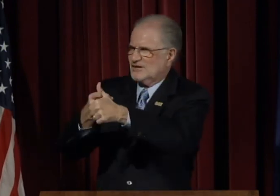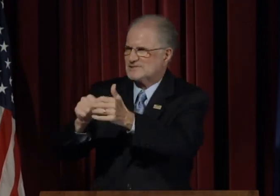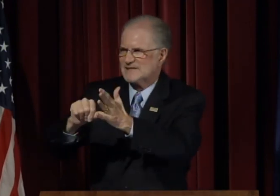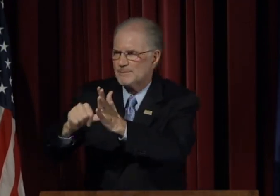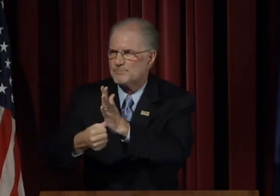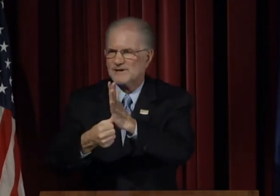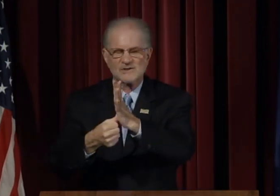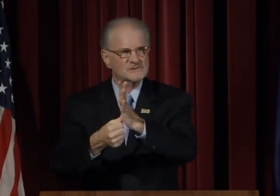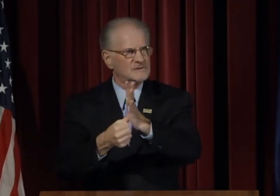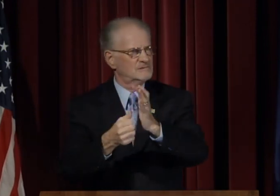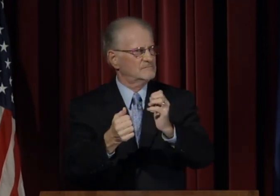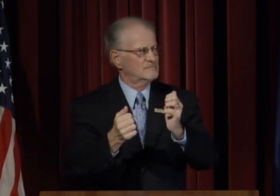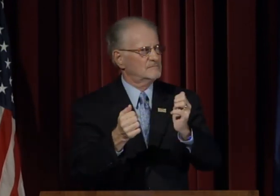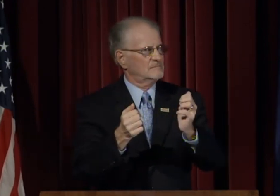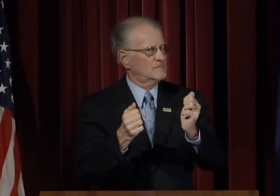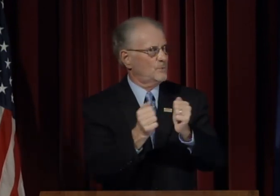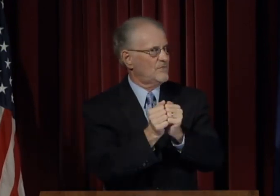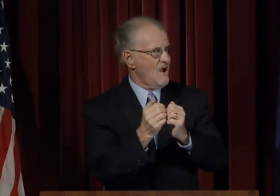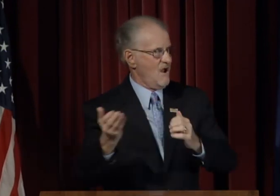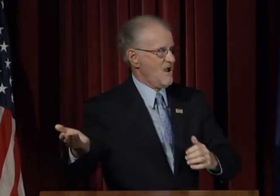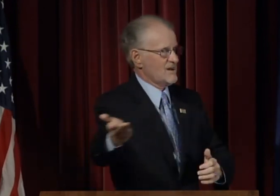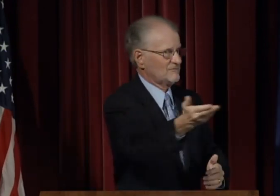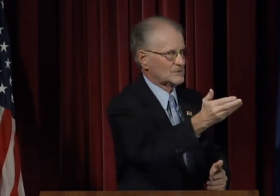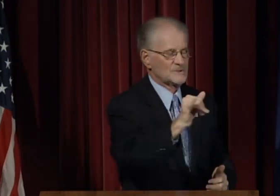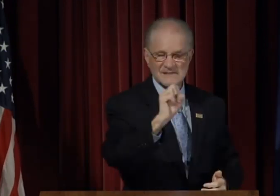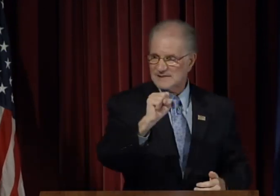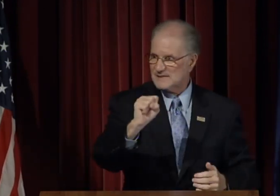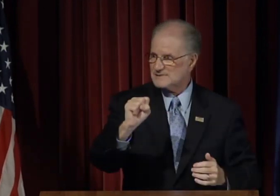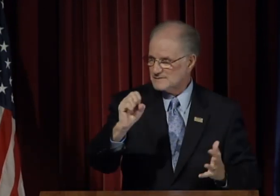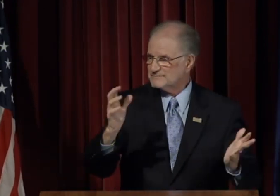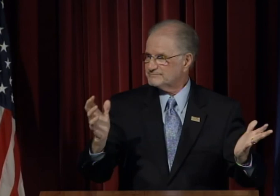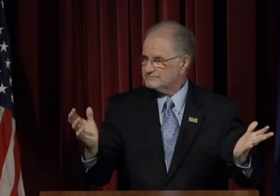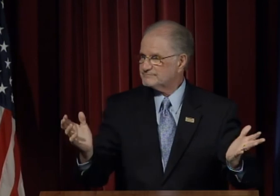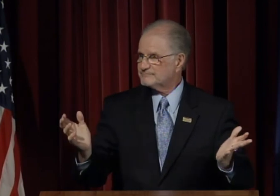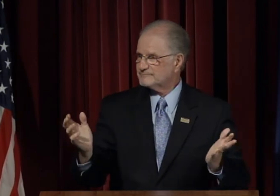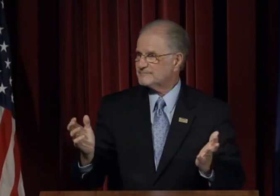My second "first" impression with all of you is: